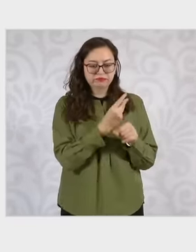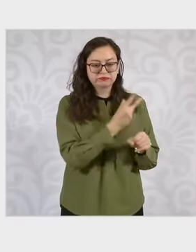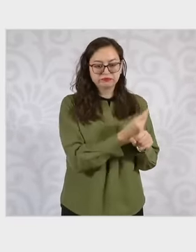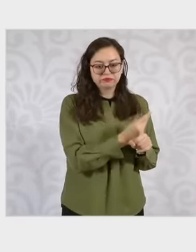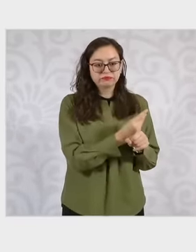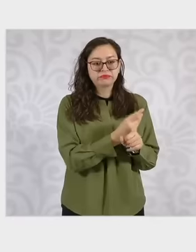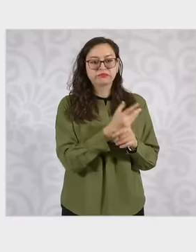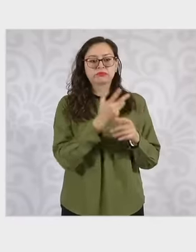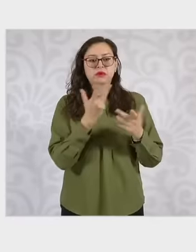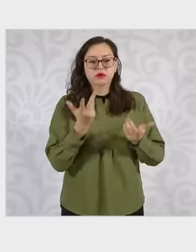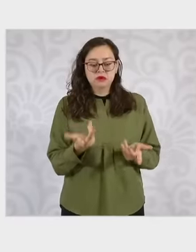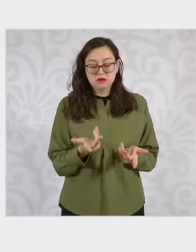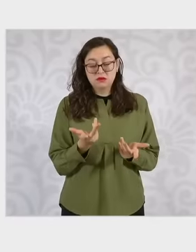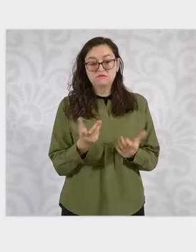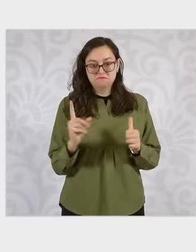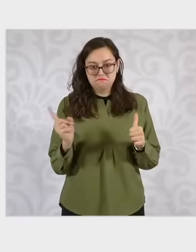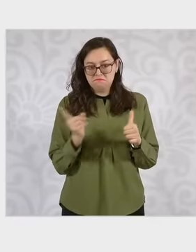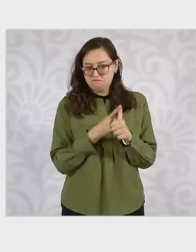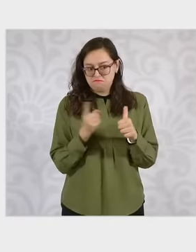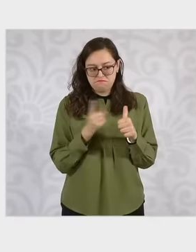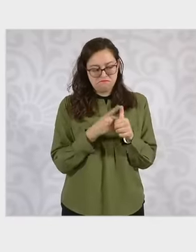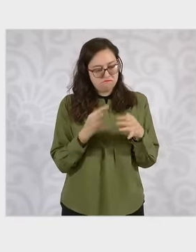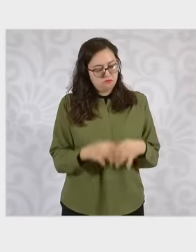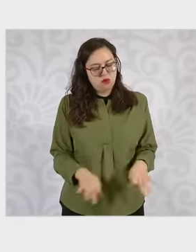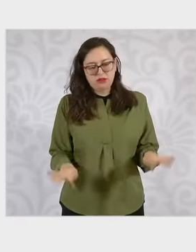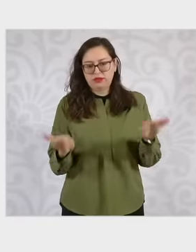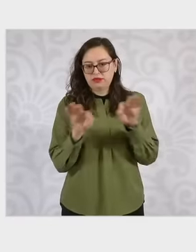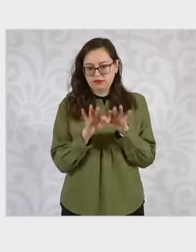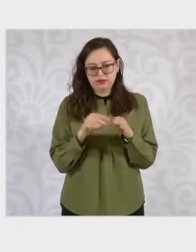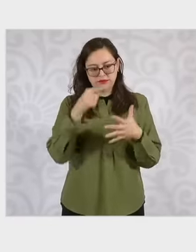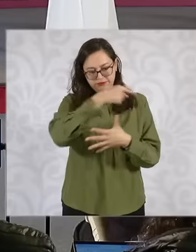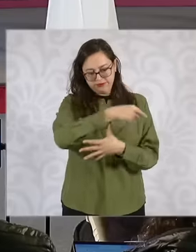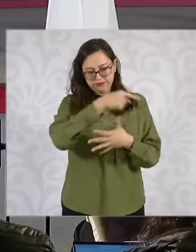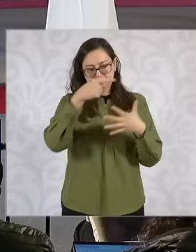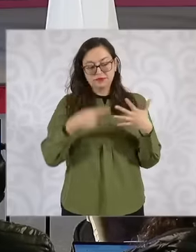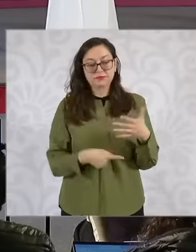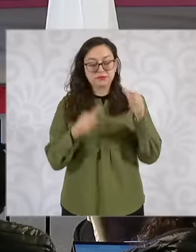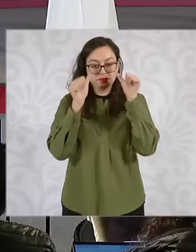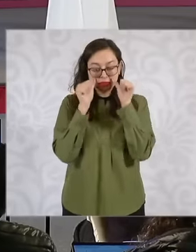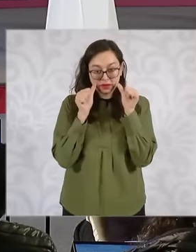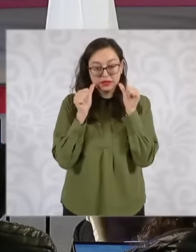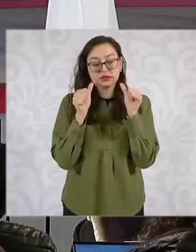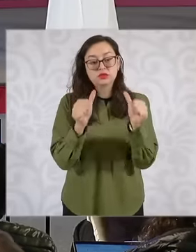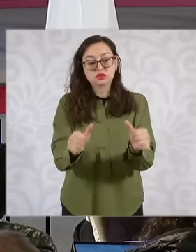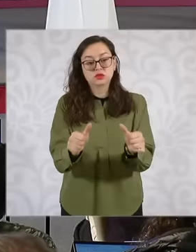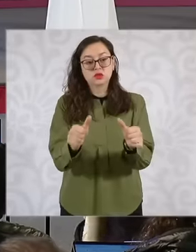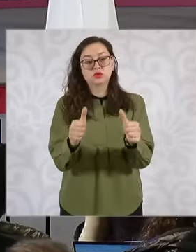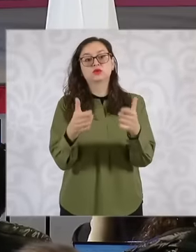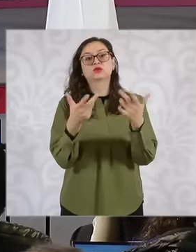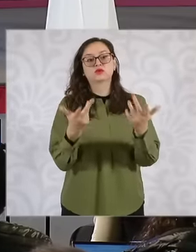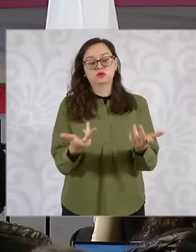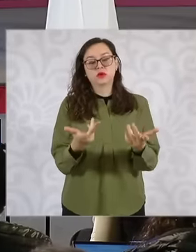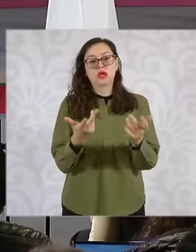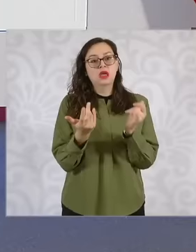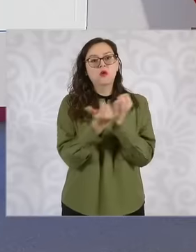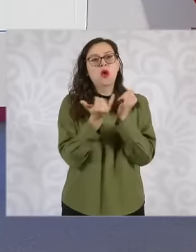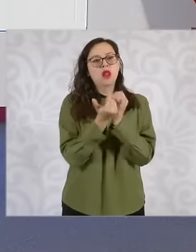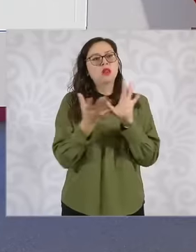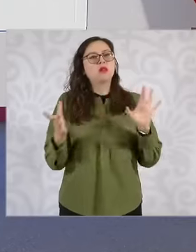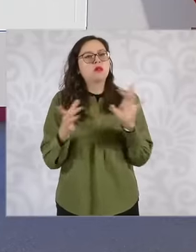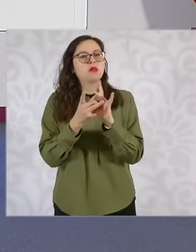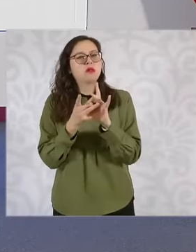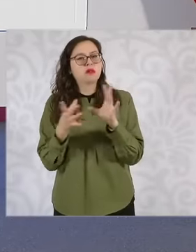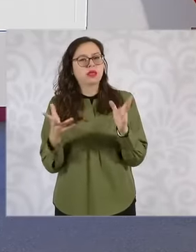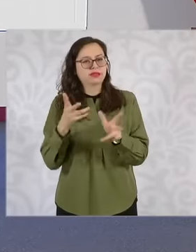derives from the priority projects of the government of Mexico such as trains and for improvements